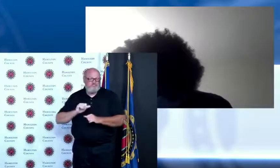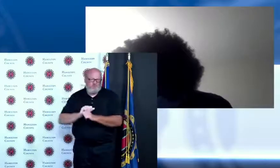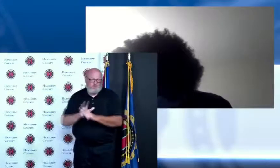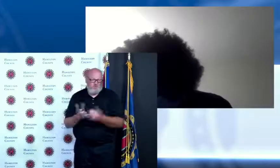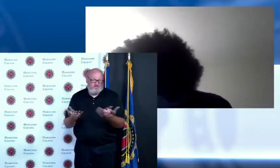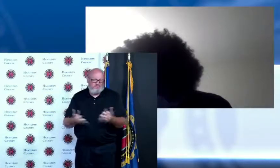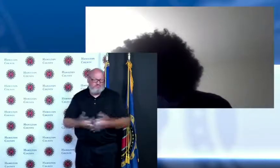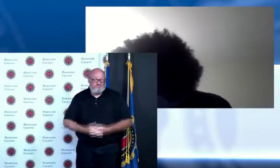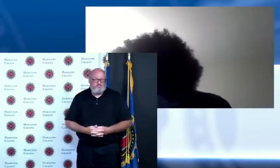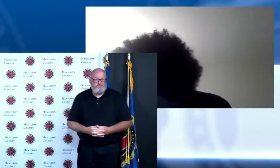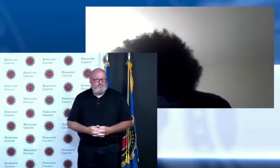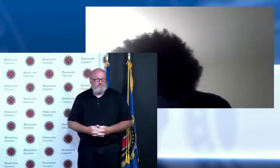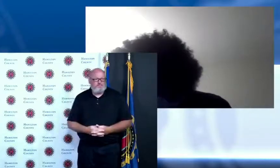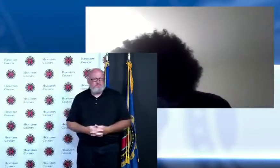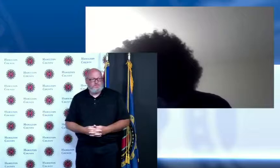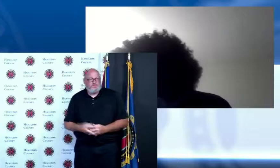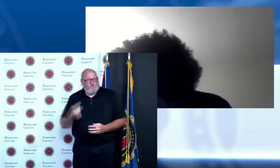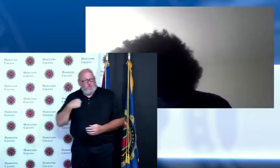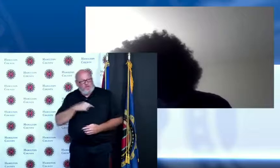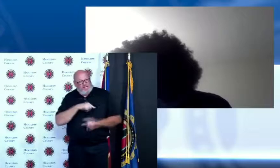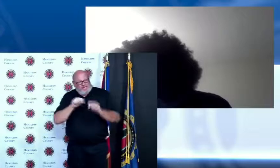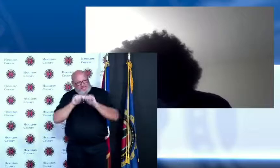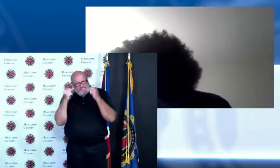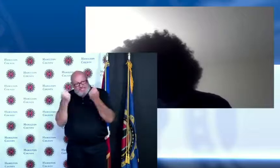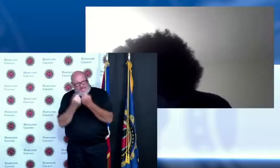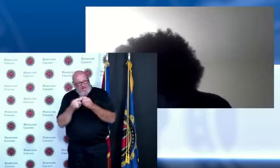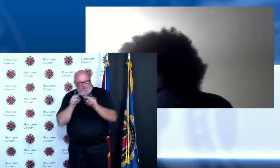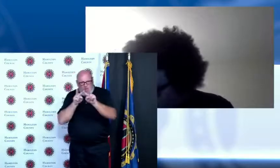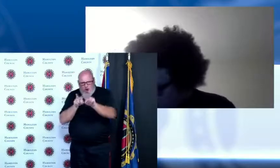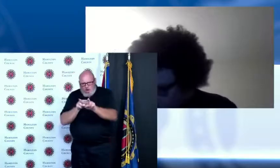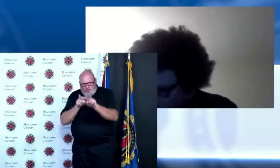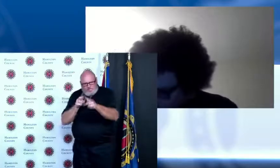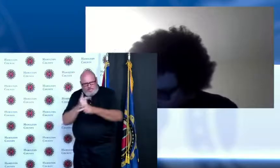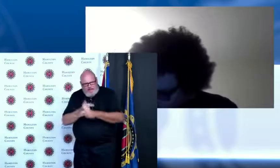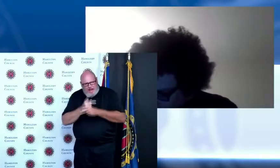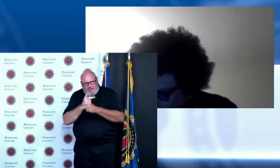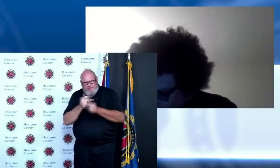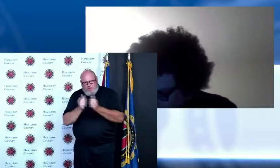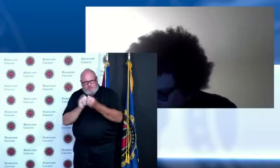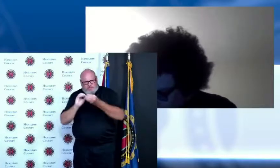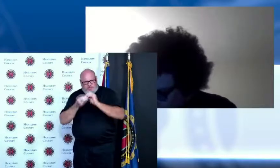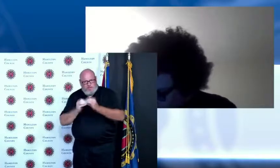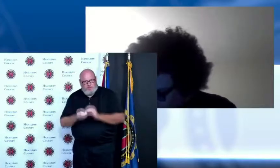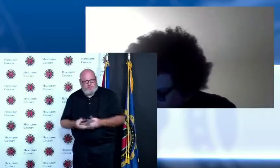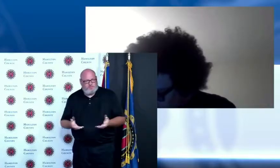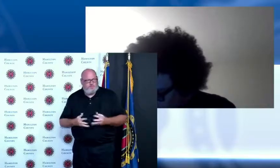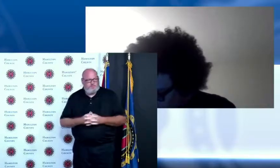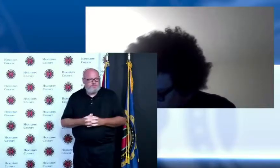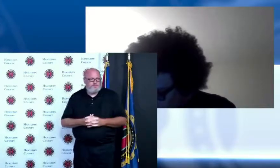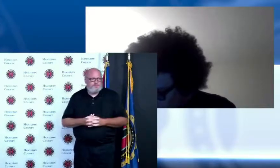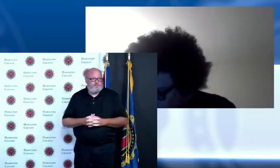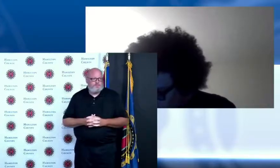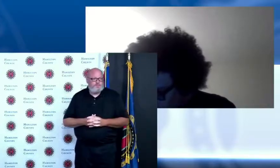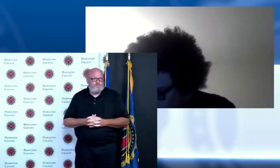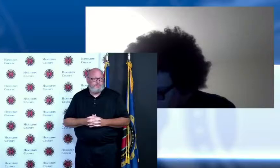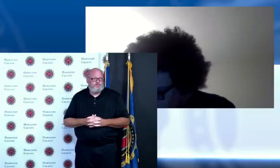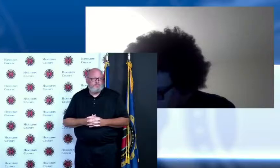we'll continue to watch these numbers and make sure to inform the public as as we see changes within our Covid footprint here in Hamilton County